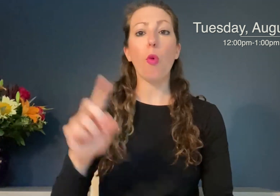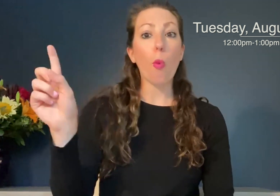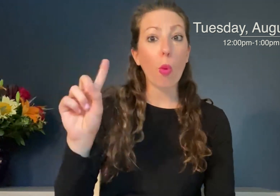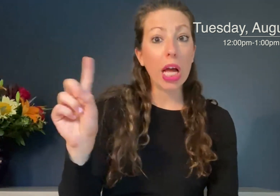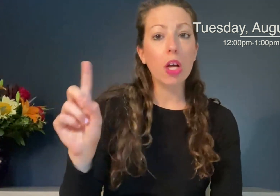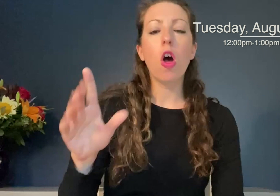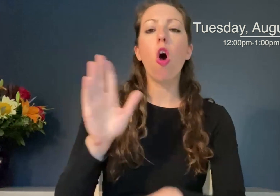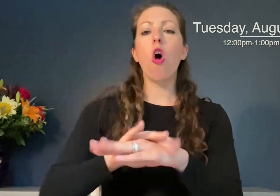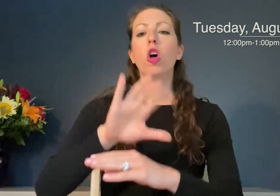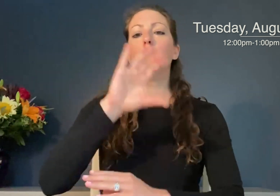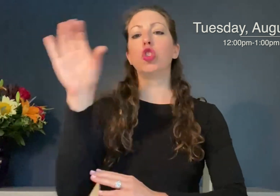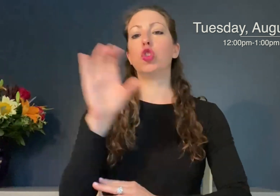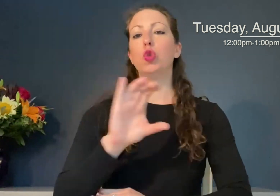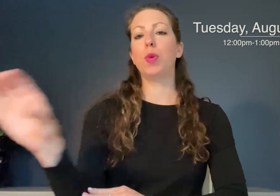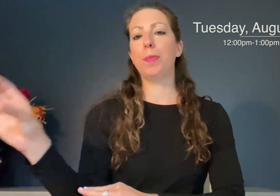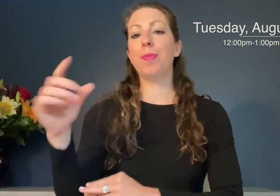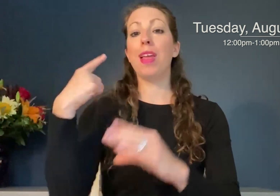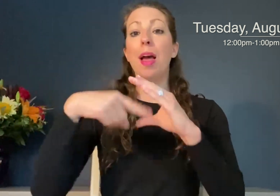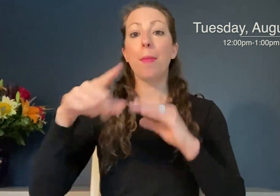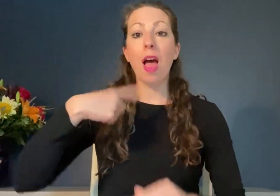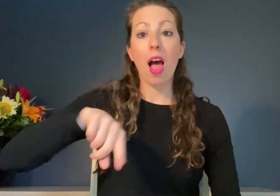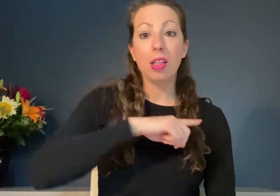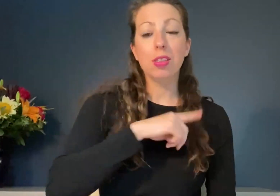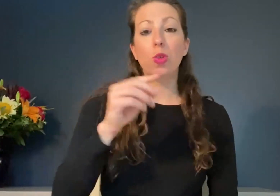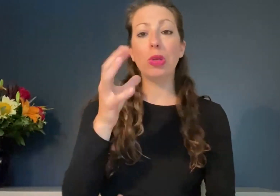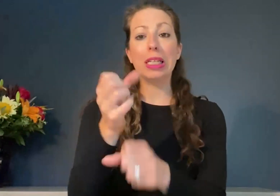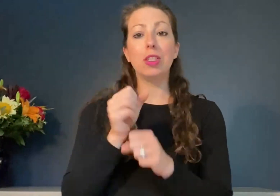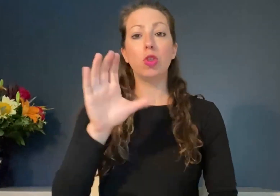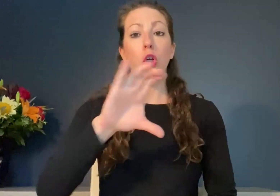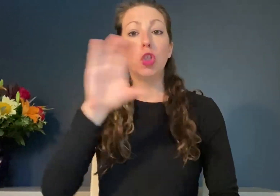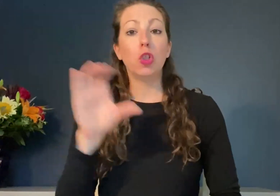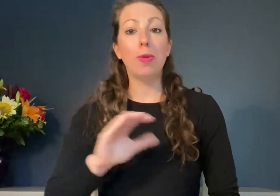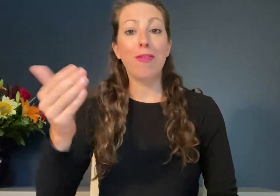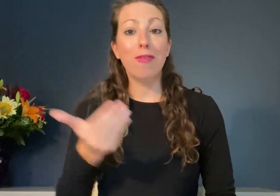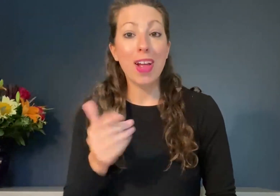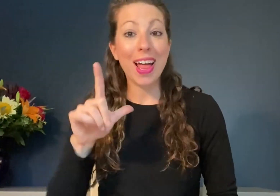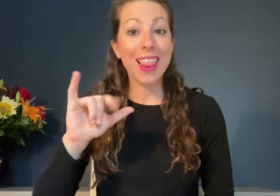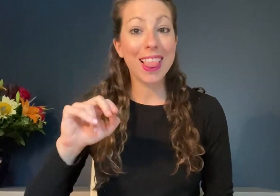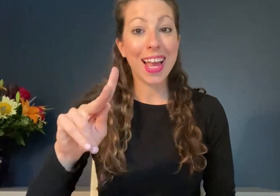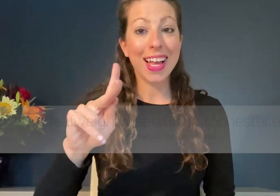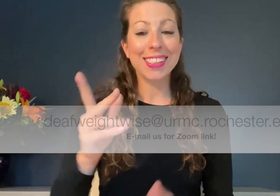Where? Zoom, email us to get the link